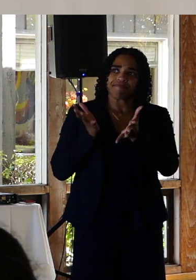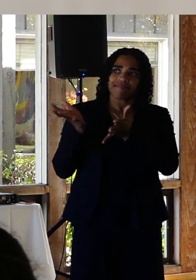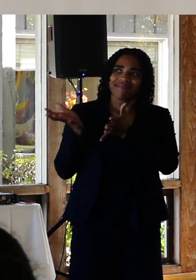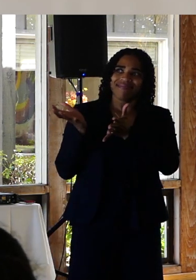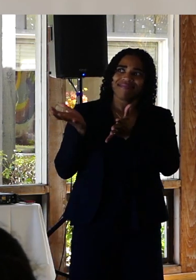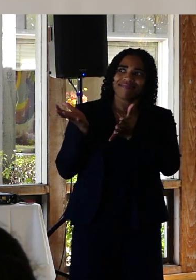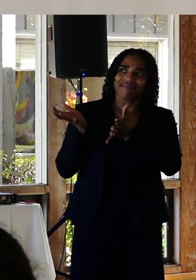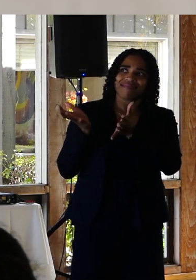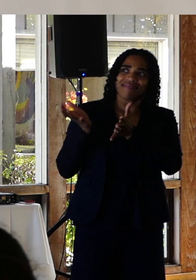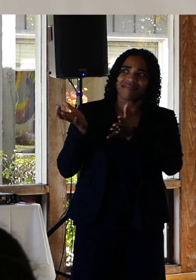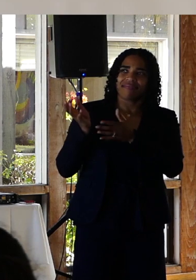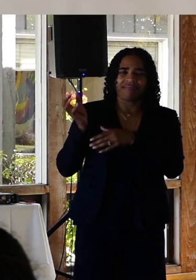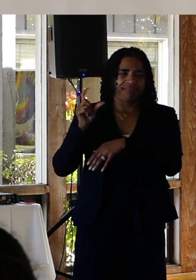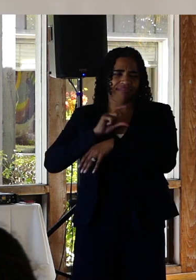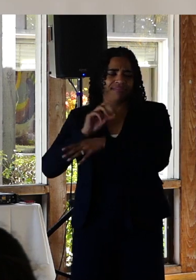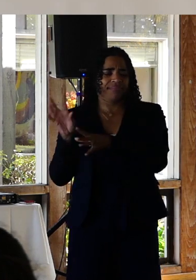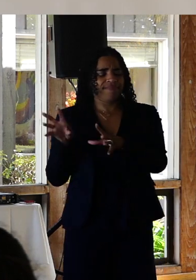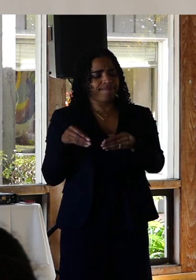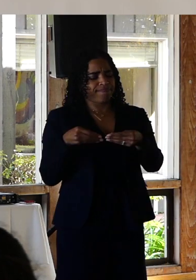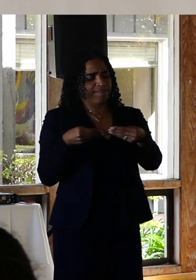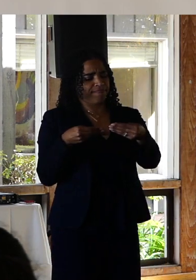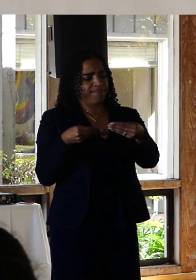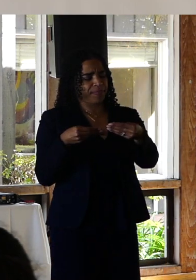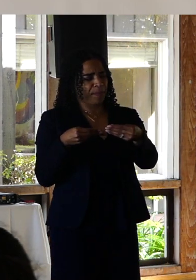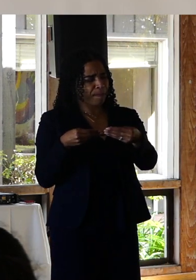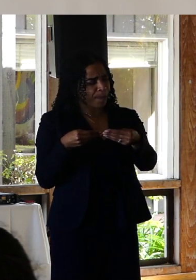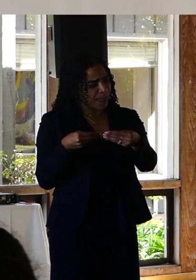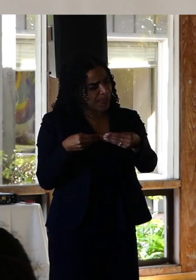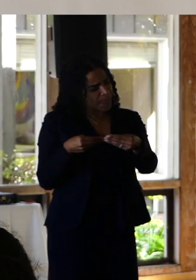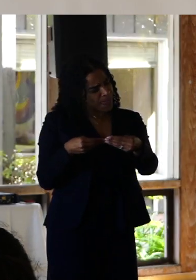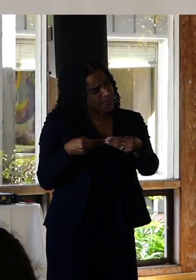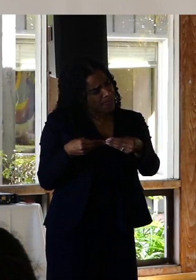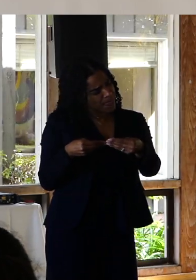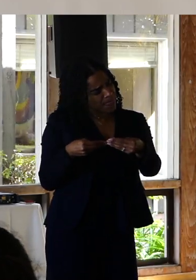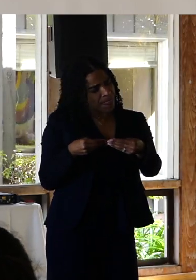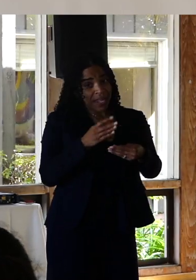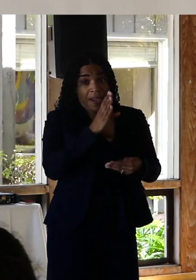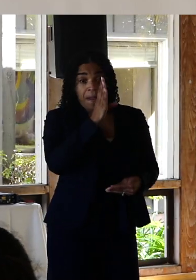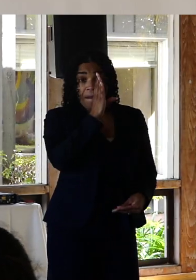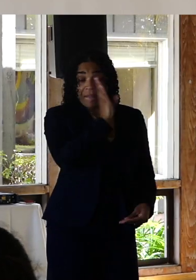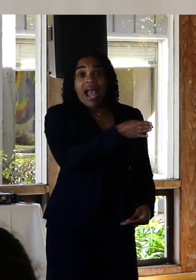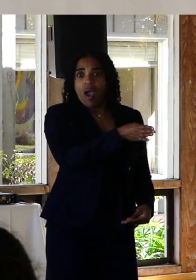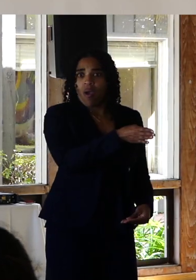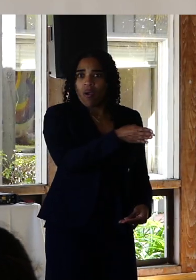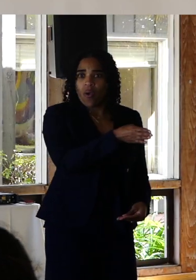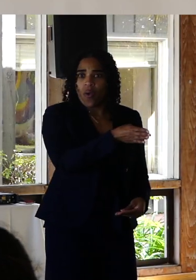back from the office and he looked at me and he was . he was blunt in a way that even I